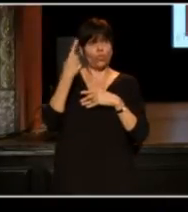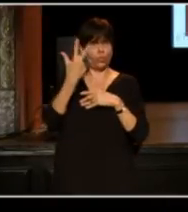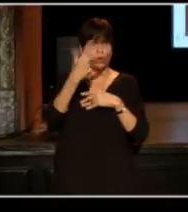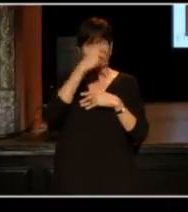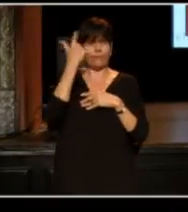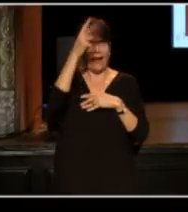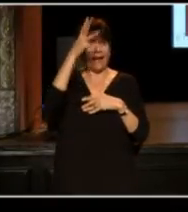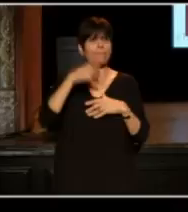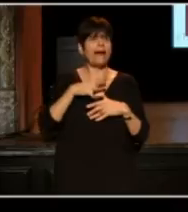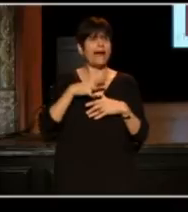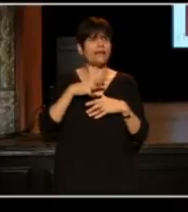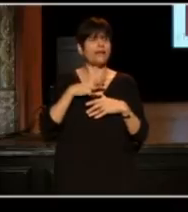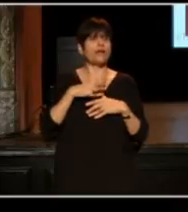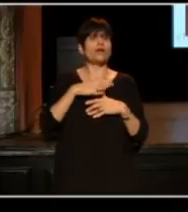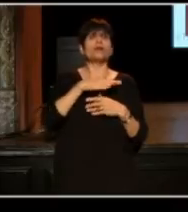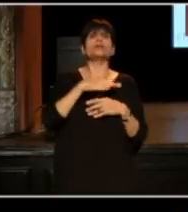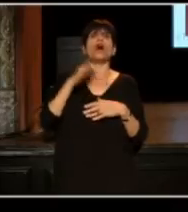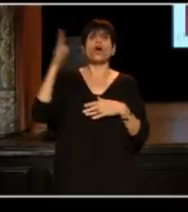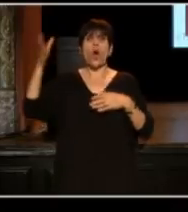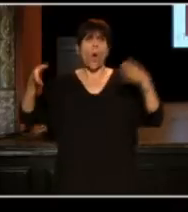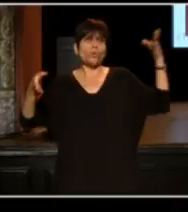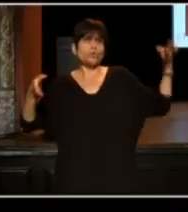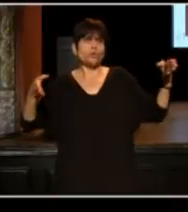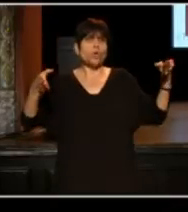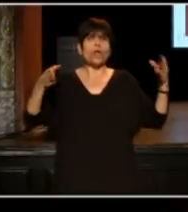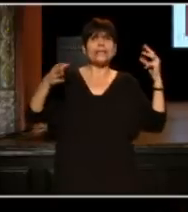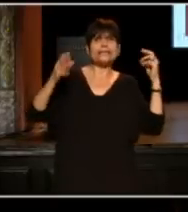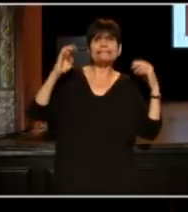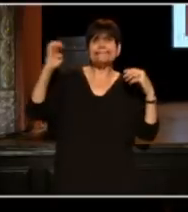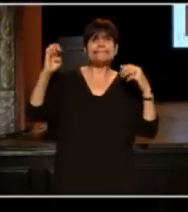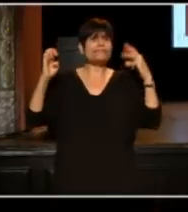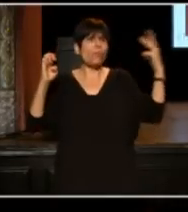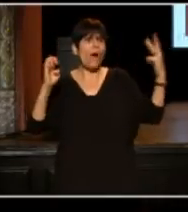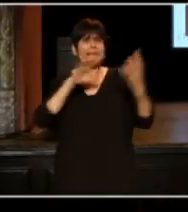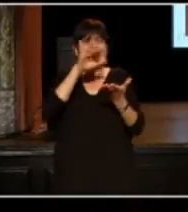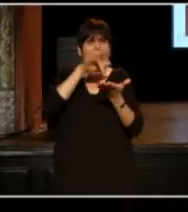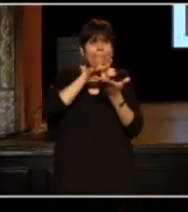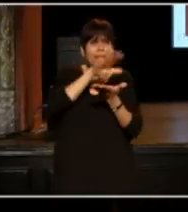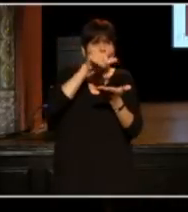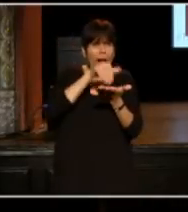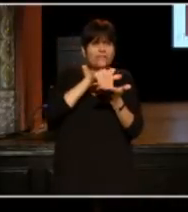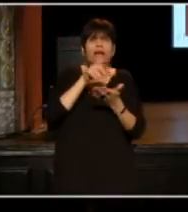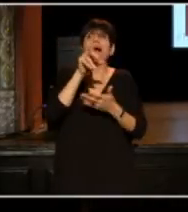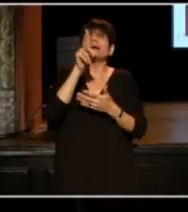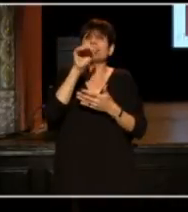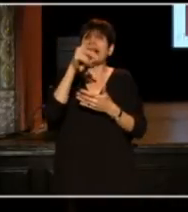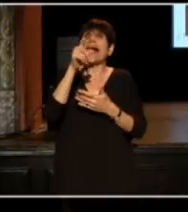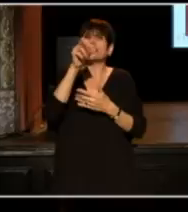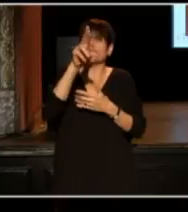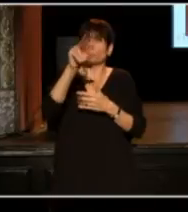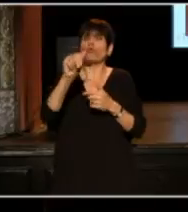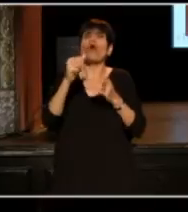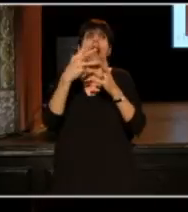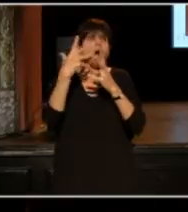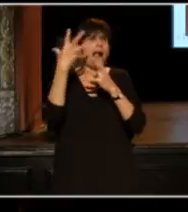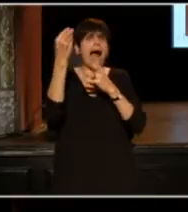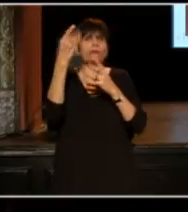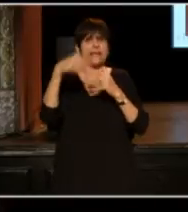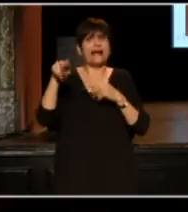coastal and Midwestern representation, plus the diaspora also represented, outside of the United States,